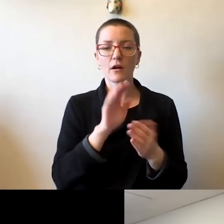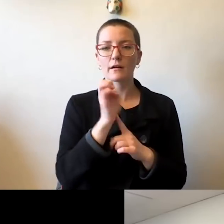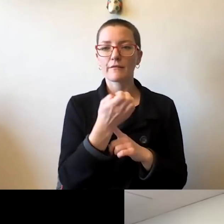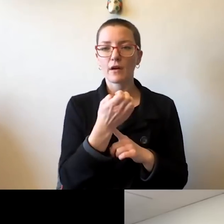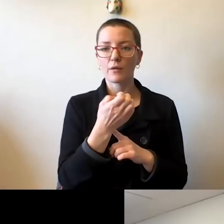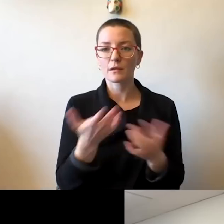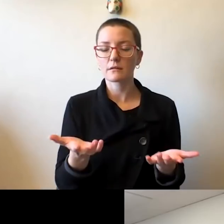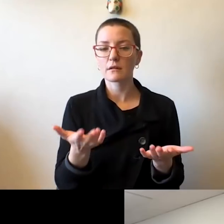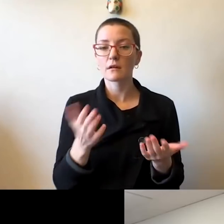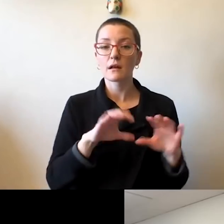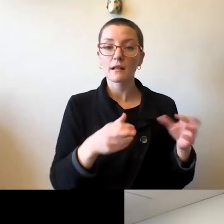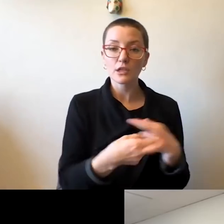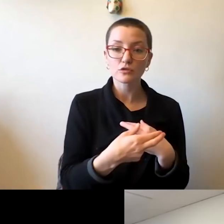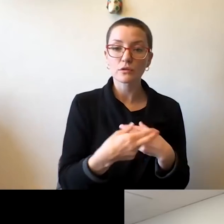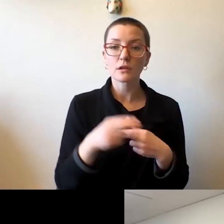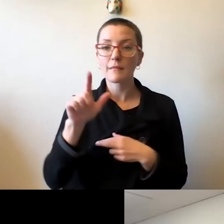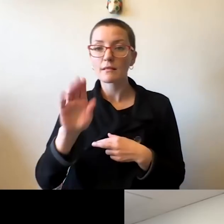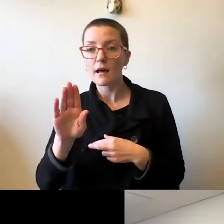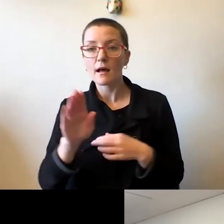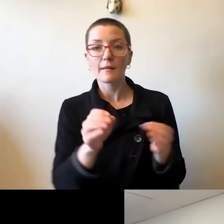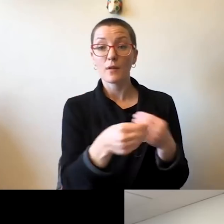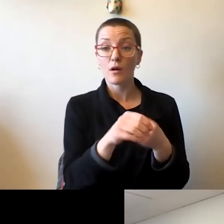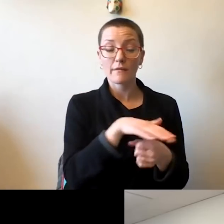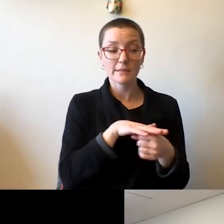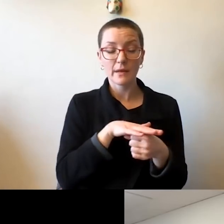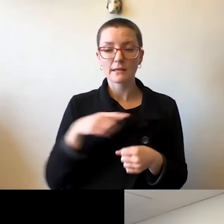office space, et cetera. They have done exceptional work.